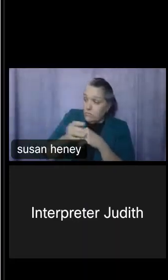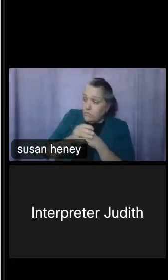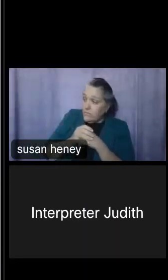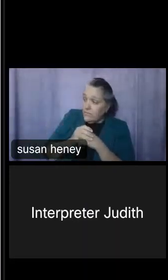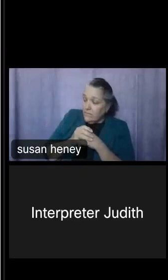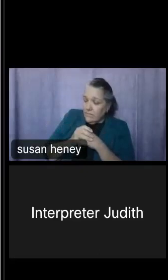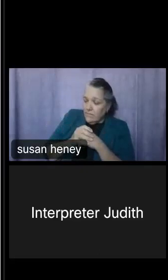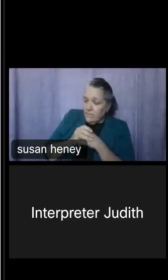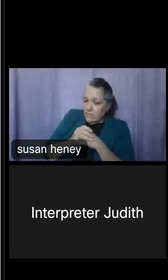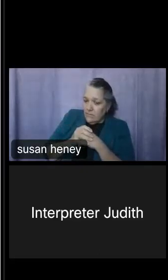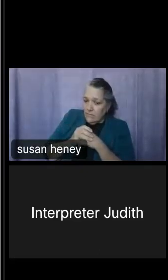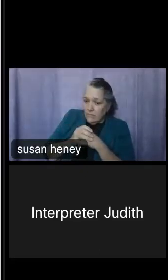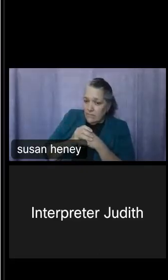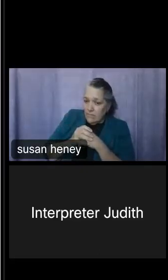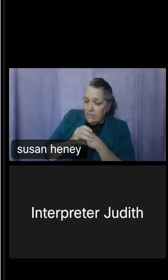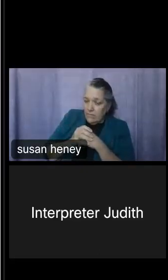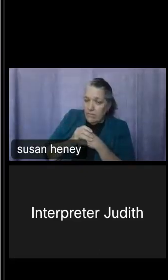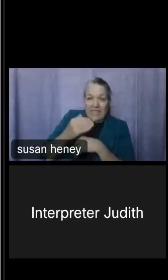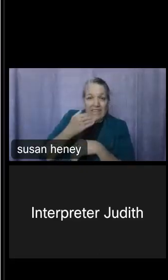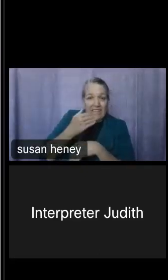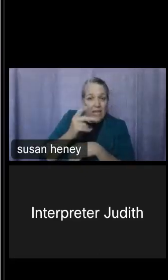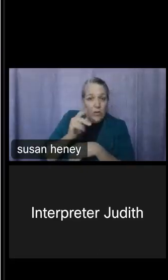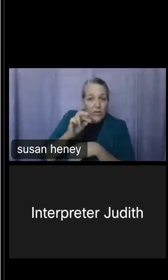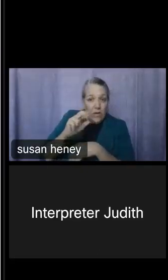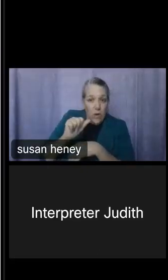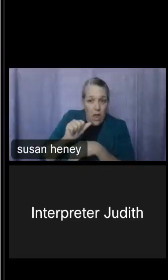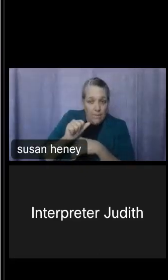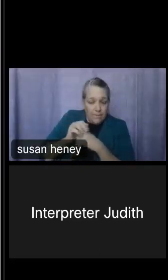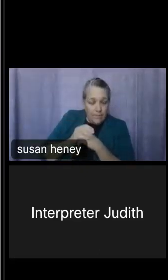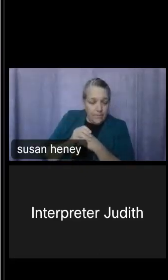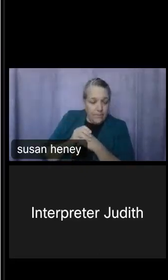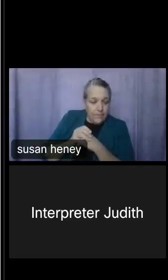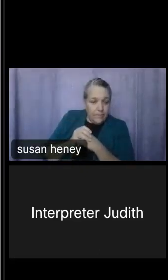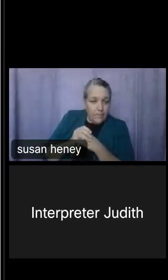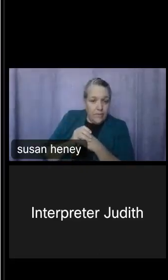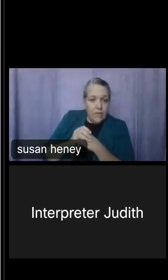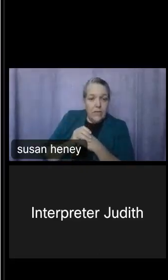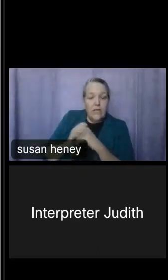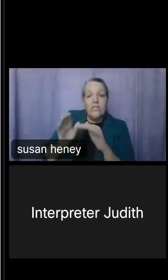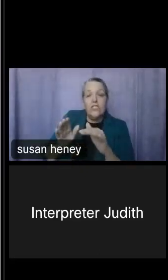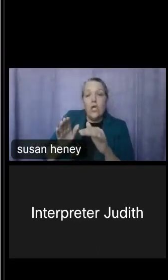Ana Arredondo: Thank you, Kira. So anything that we do at the Census Bureau starts with